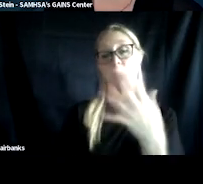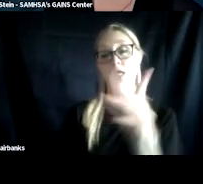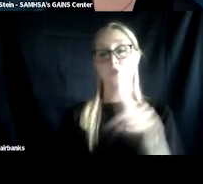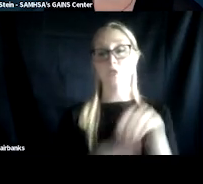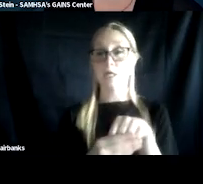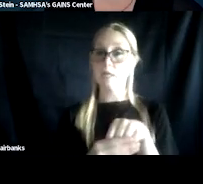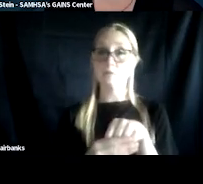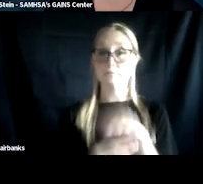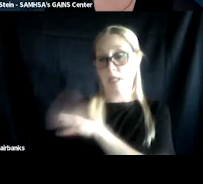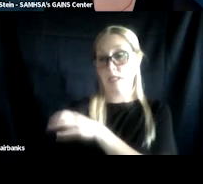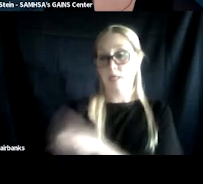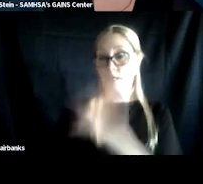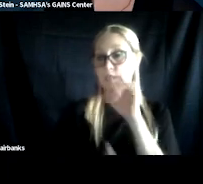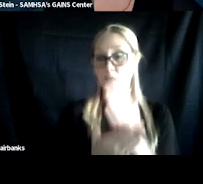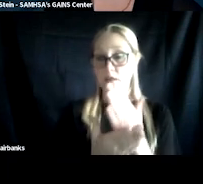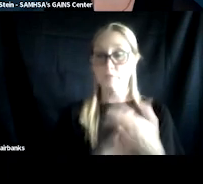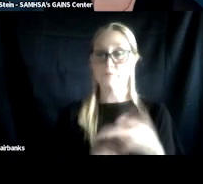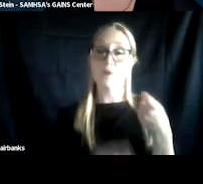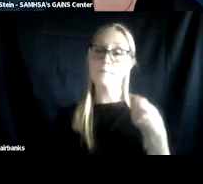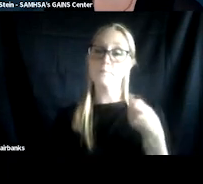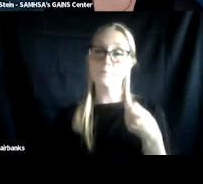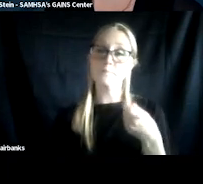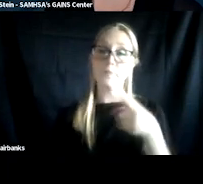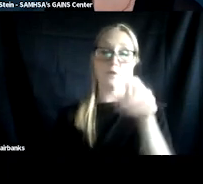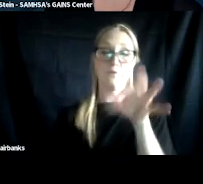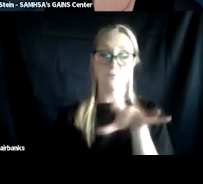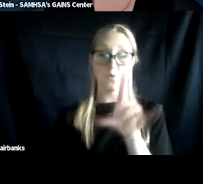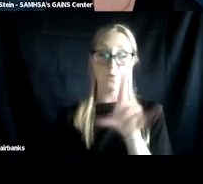from Fordham University with a specialization in forensic psychology.